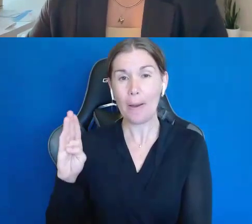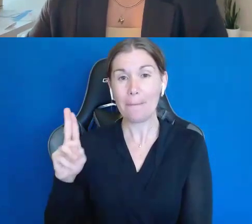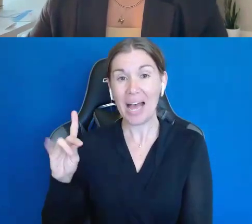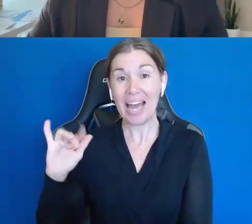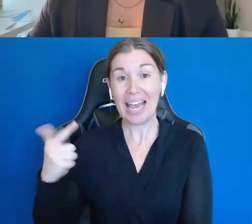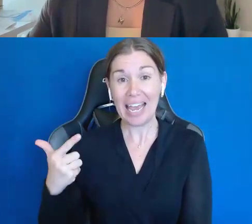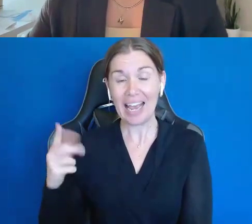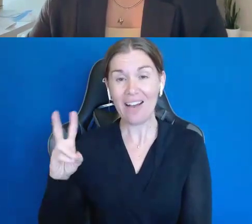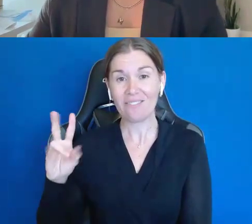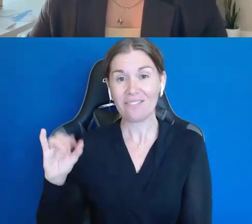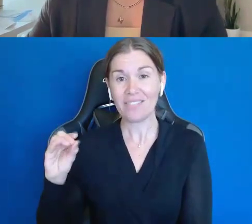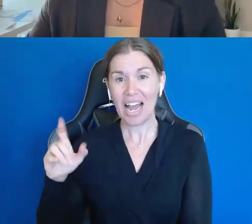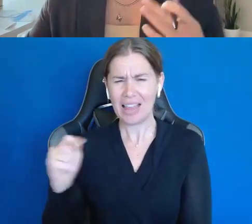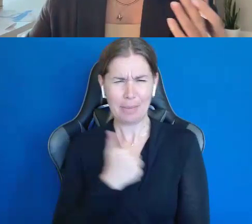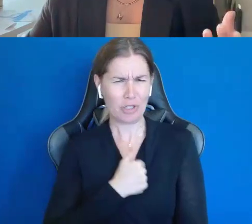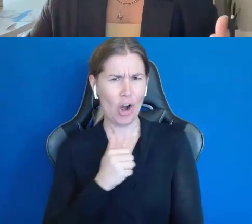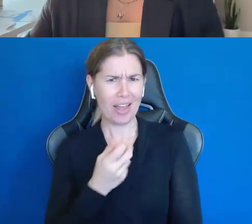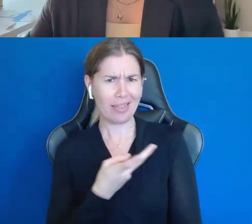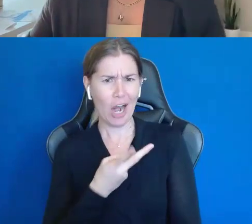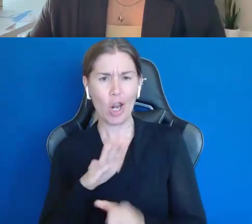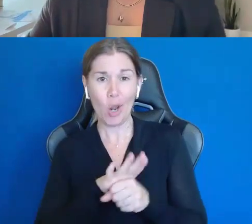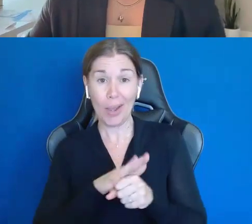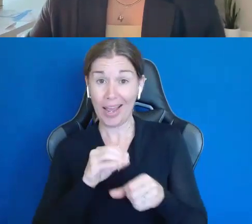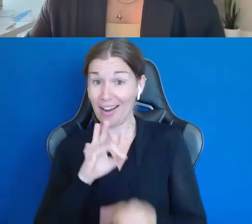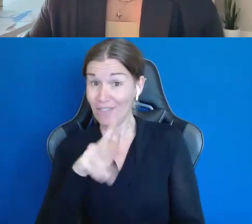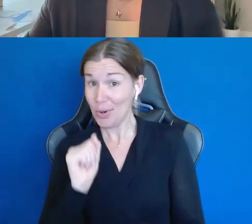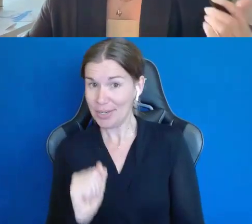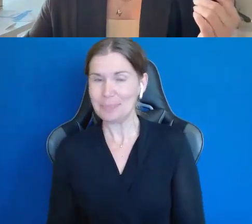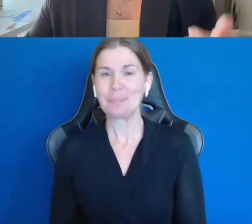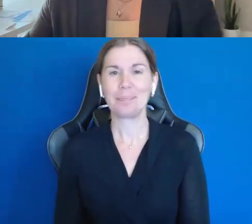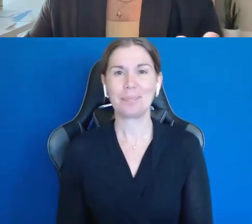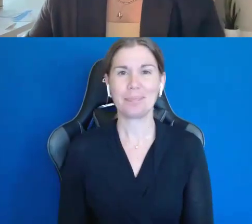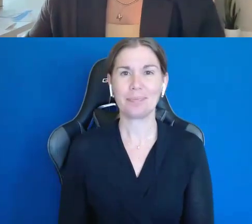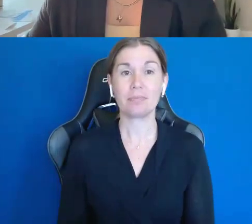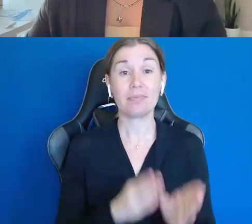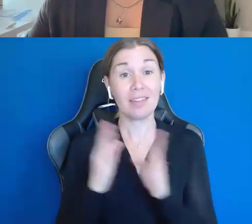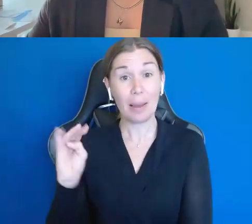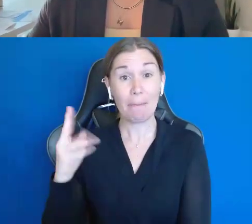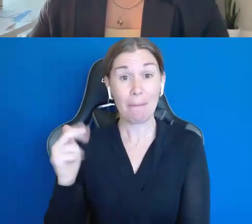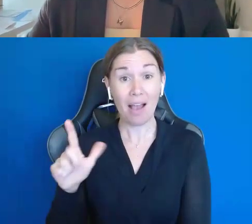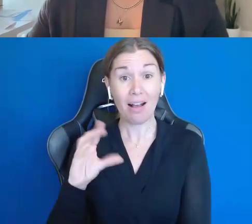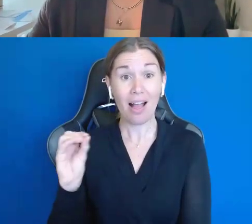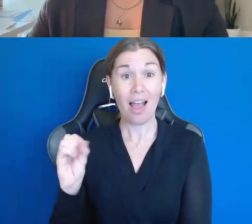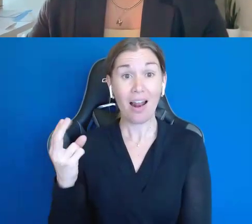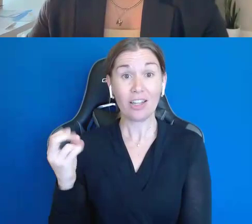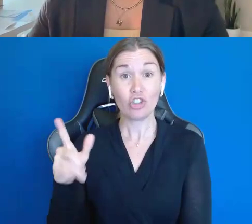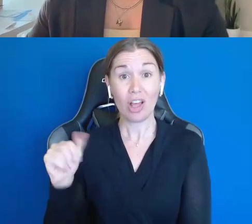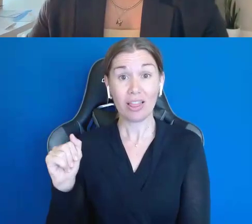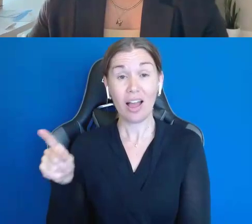And I'm sorry, Sonia and Shawn are located in Florida, and Michael and Sheila are located in Rhode Island.